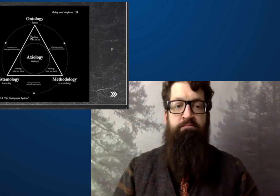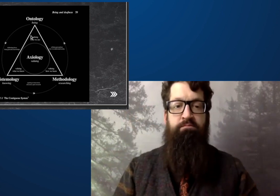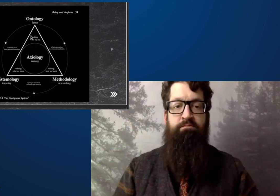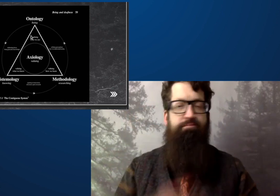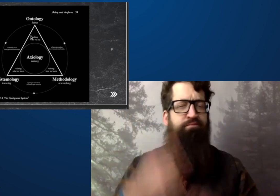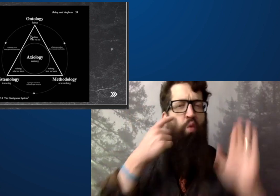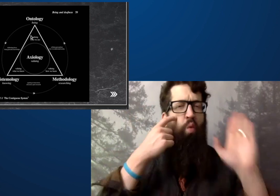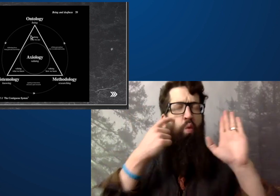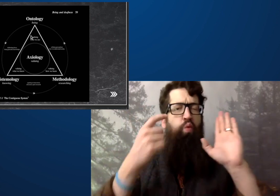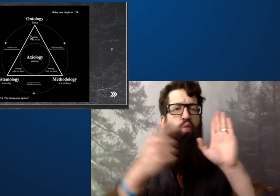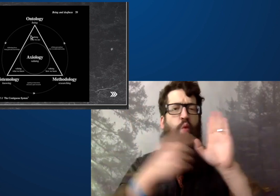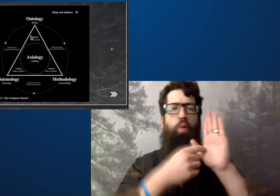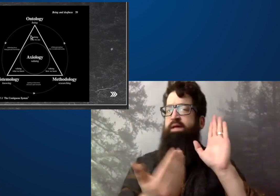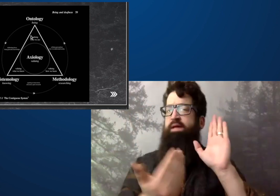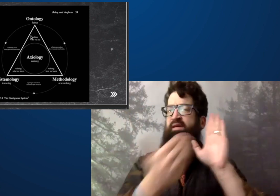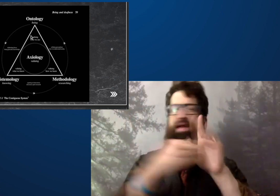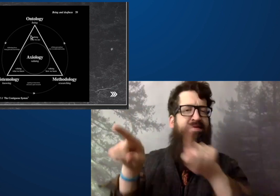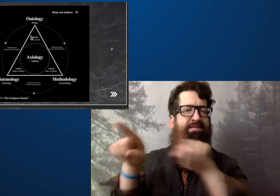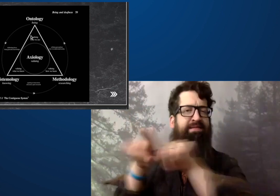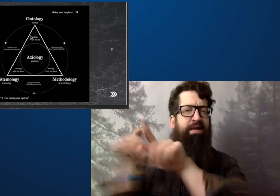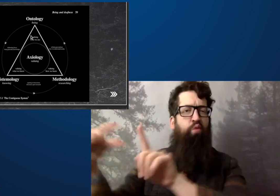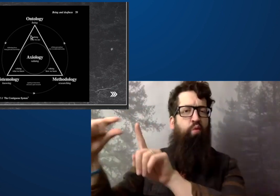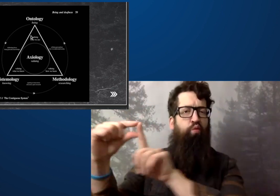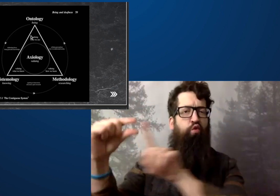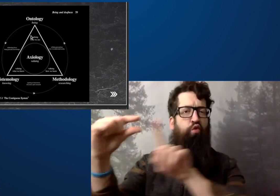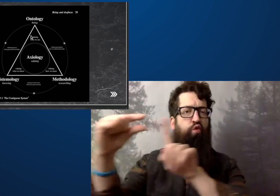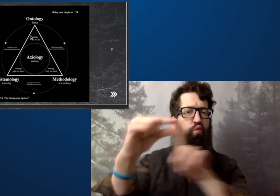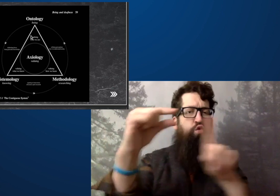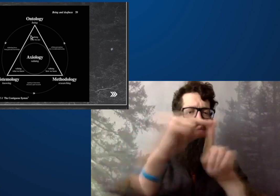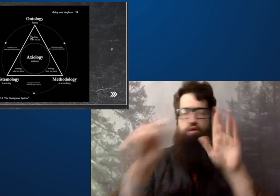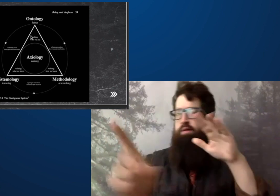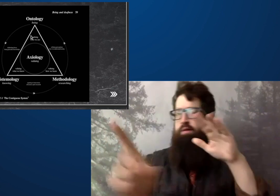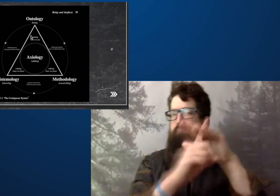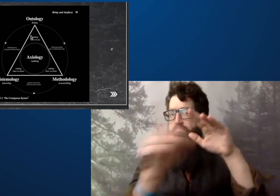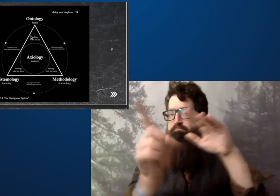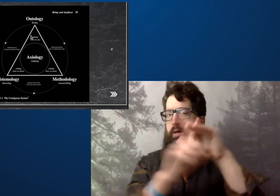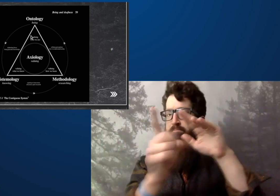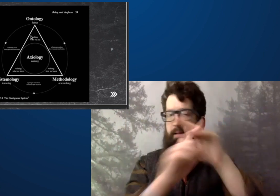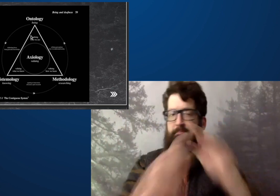Interpreter was just asking. The presenter just fell slower because of the quality.